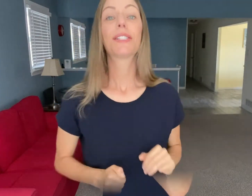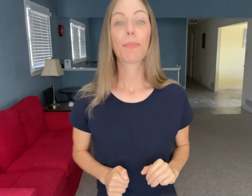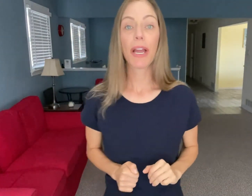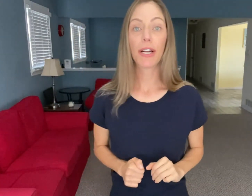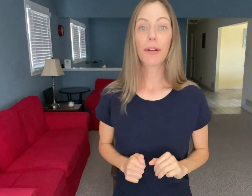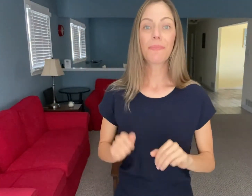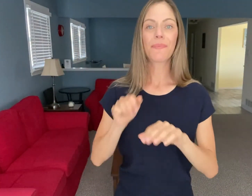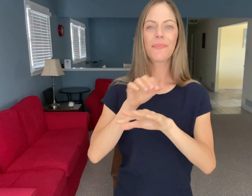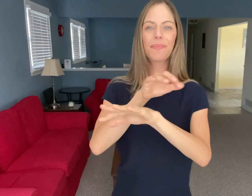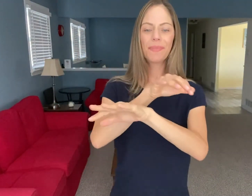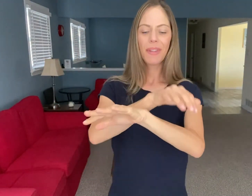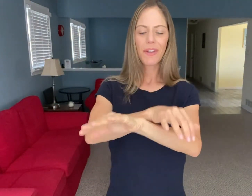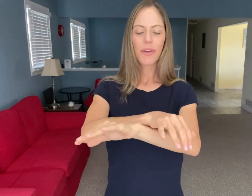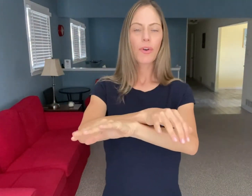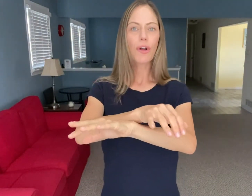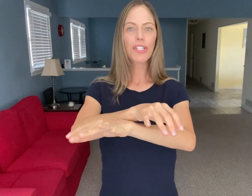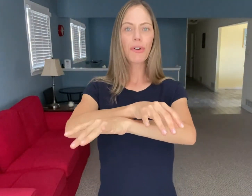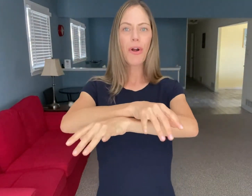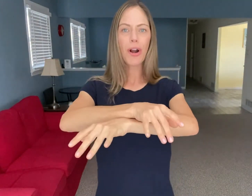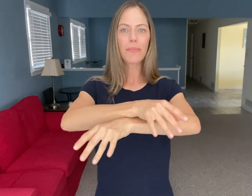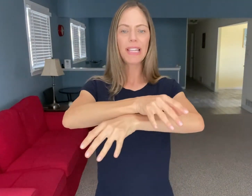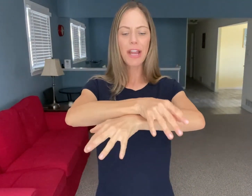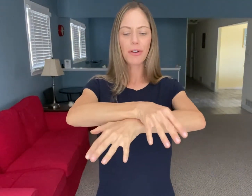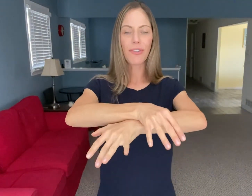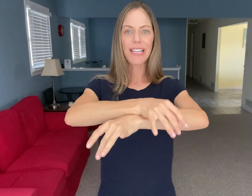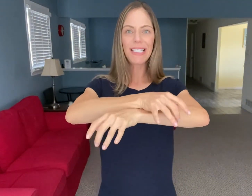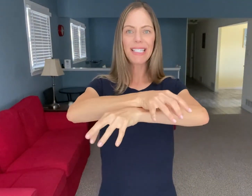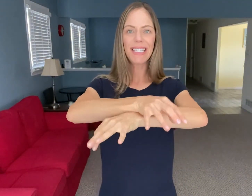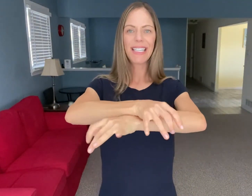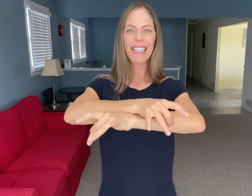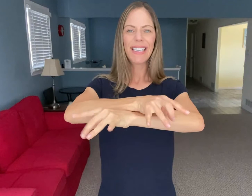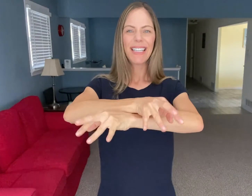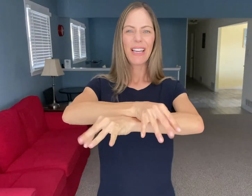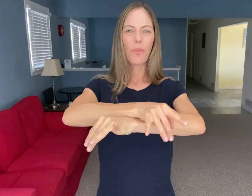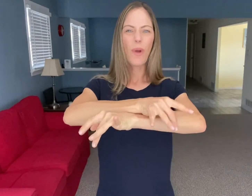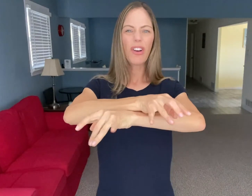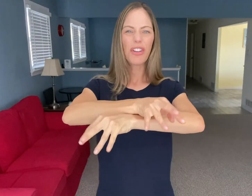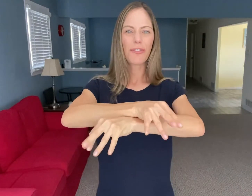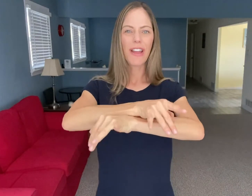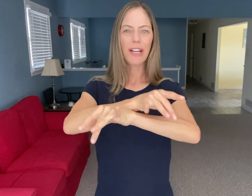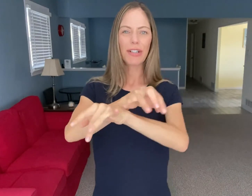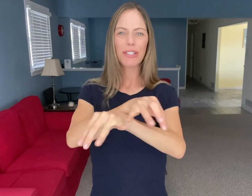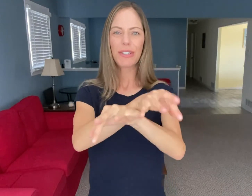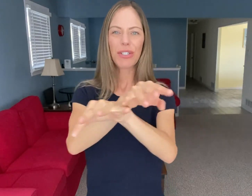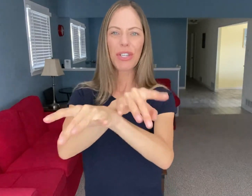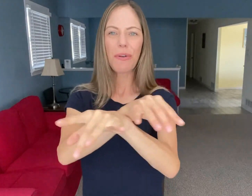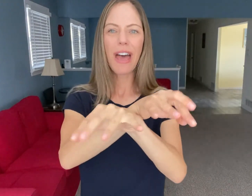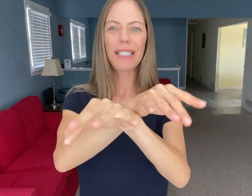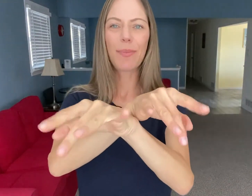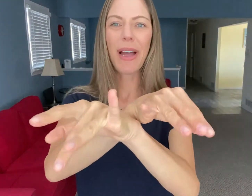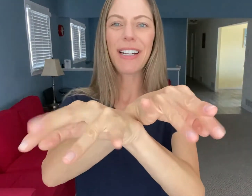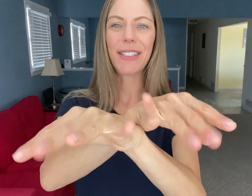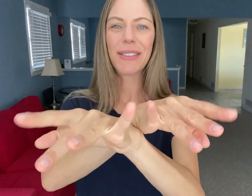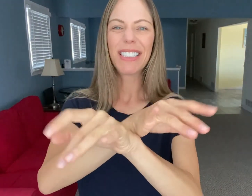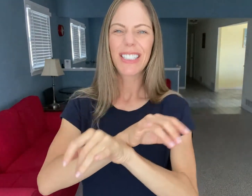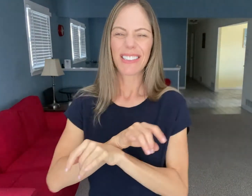SPIDER Cross your arms at your wrist and wiggle your fingers. Show that spider...